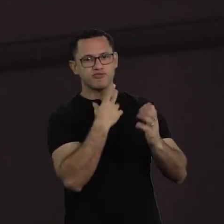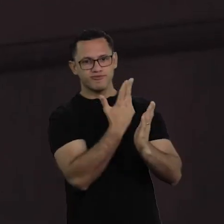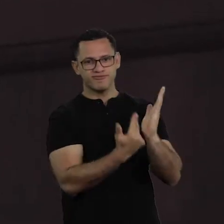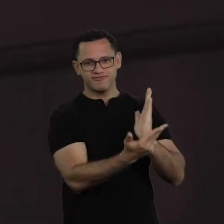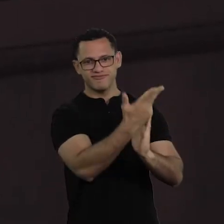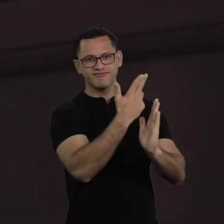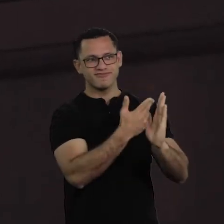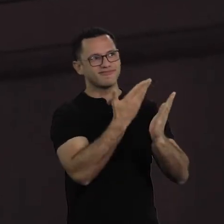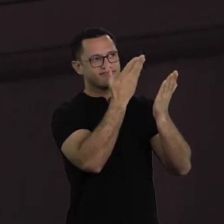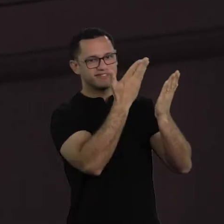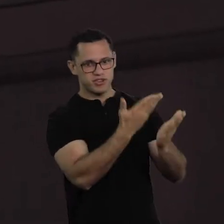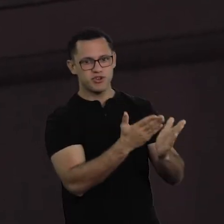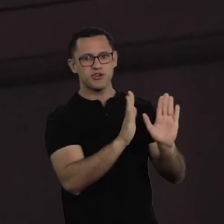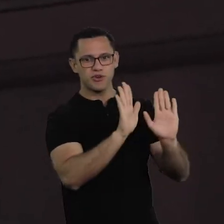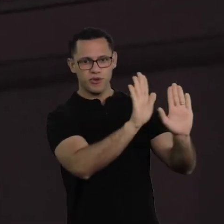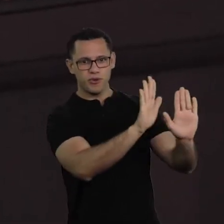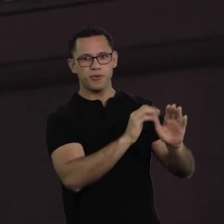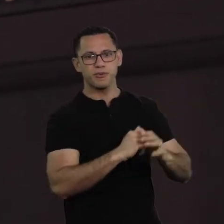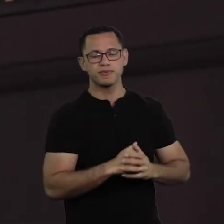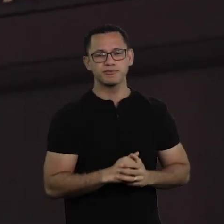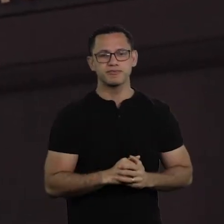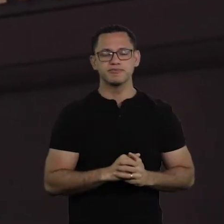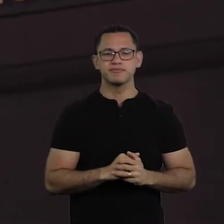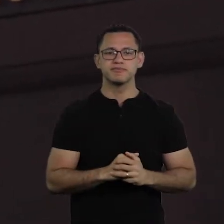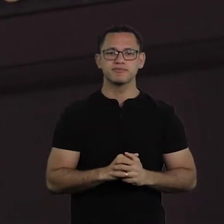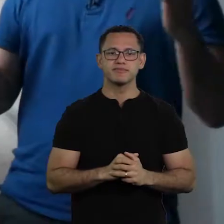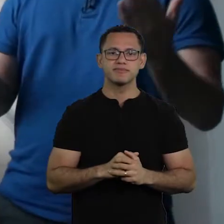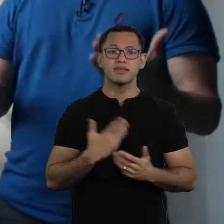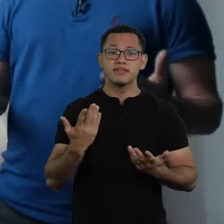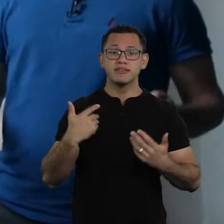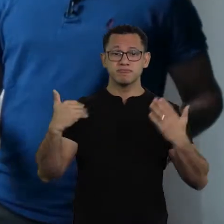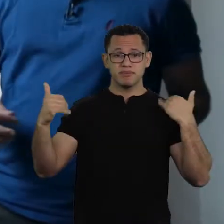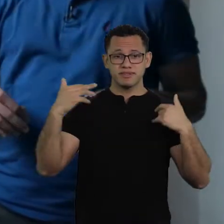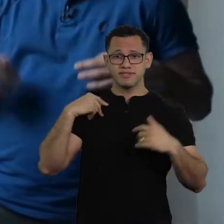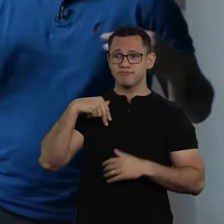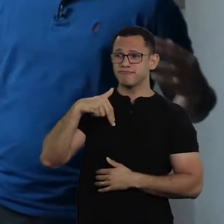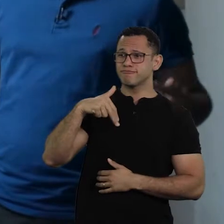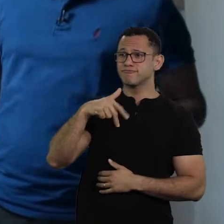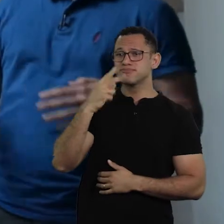in a room, Ada Pellegrini Grinover. We walk around so many rooms,